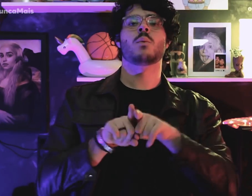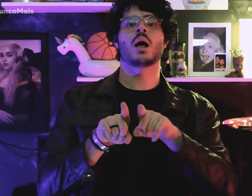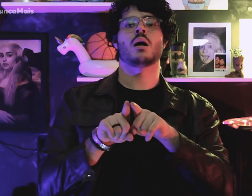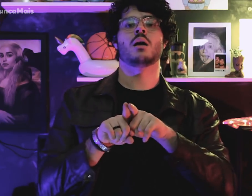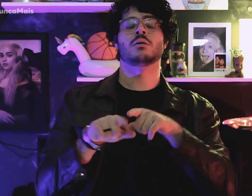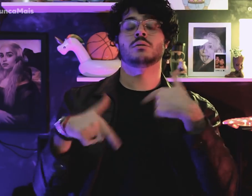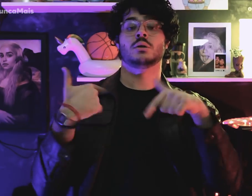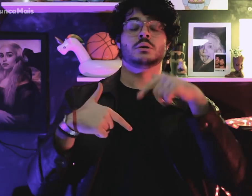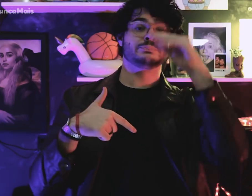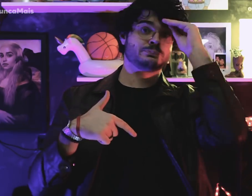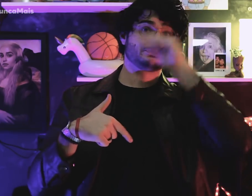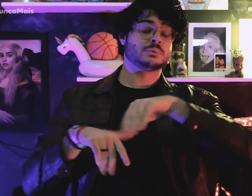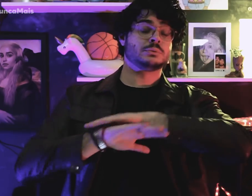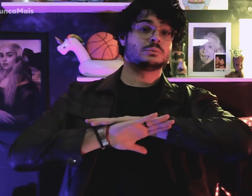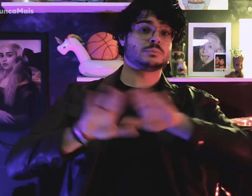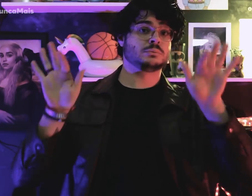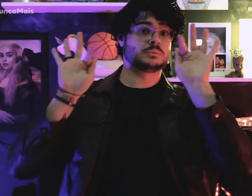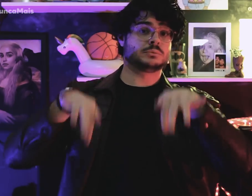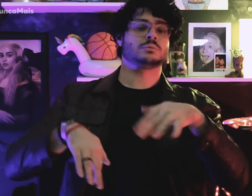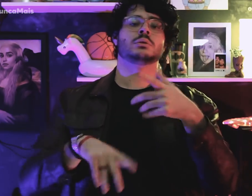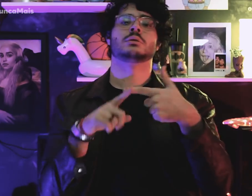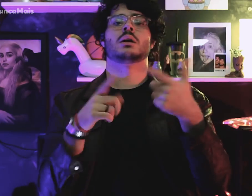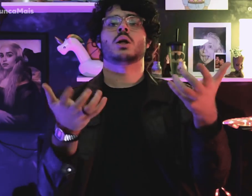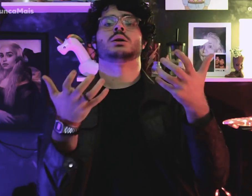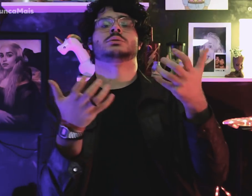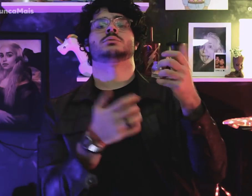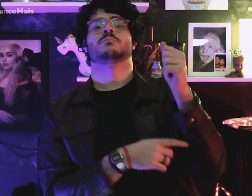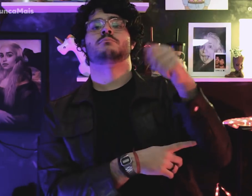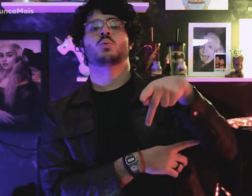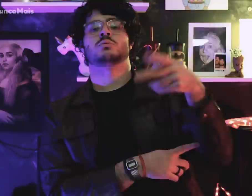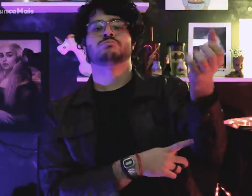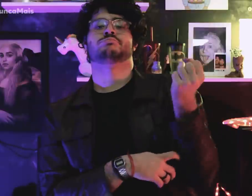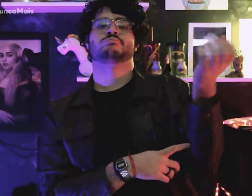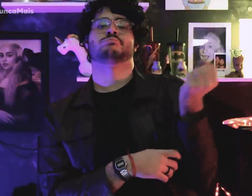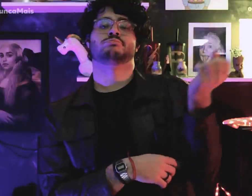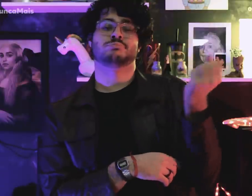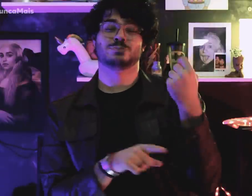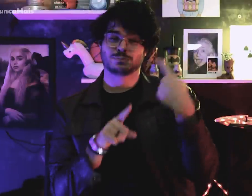They said he cut the little finger to not work anymore and get retirement